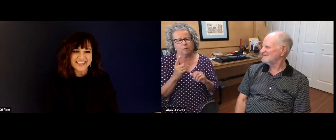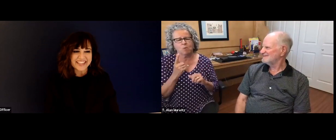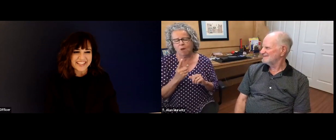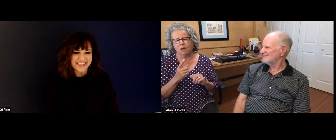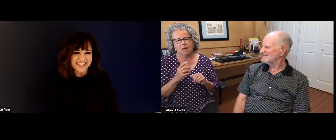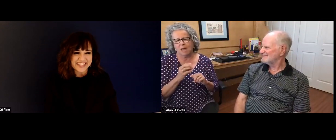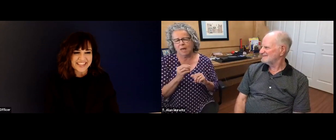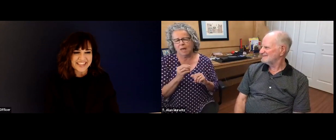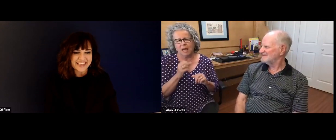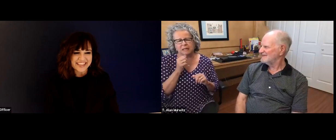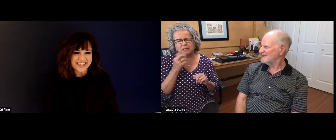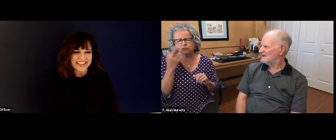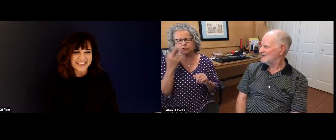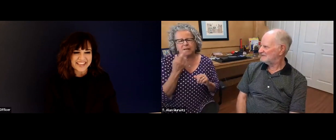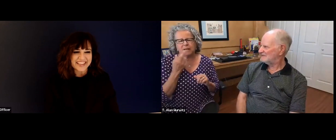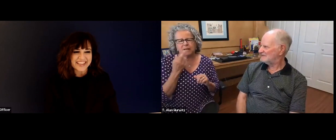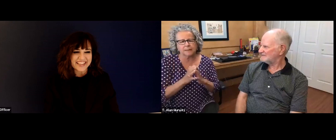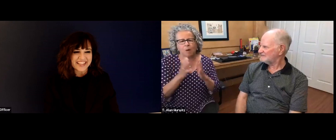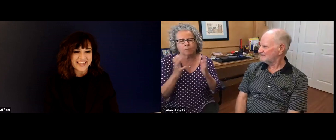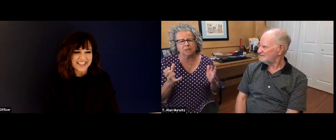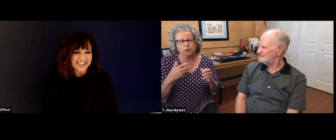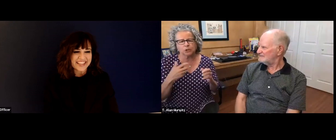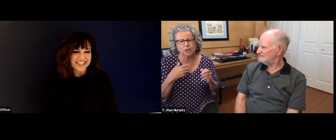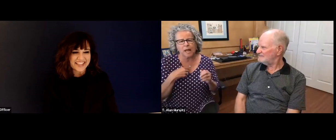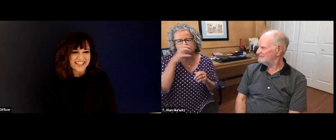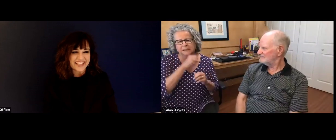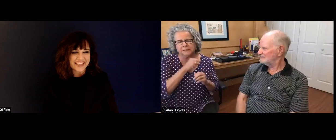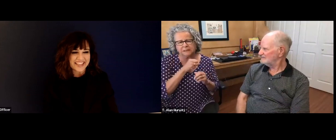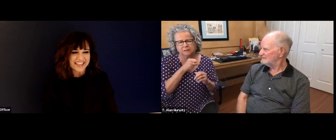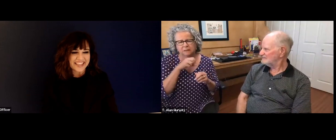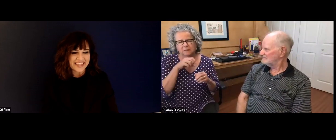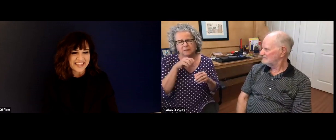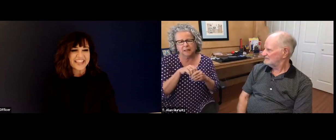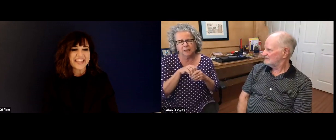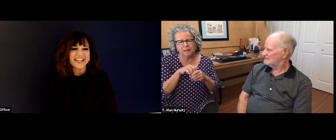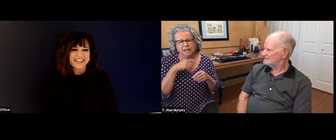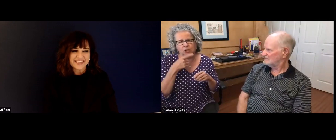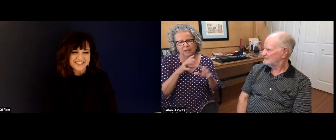interpreting, you know, interpreter. And it was a